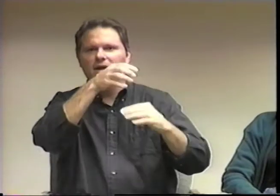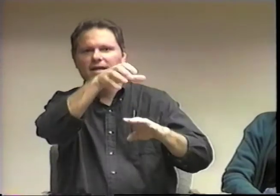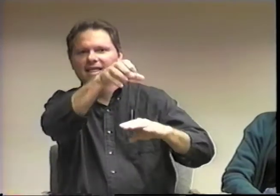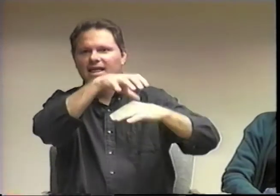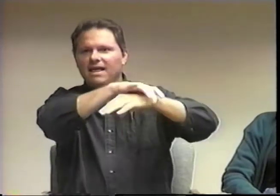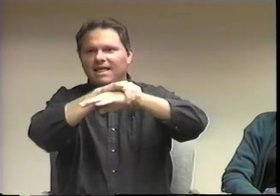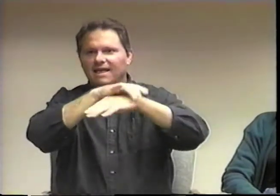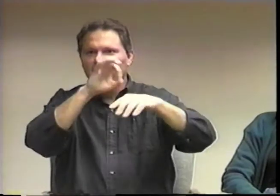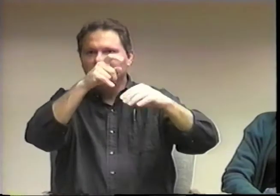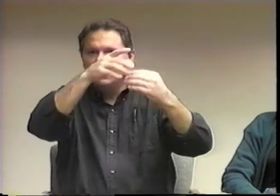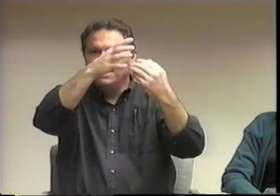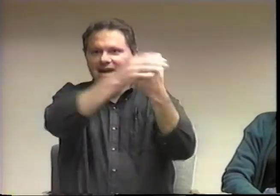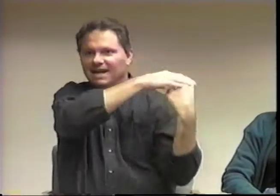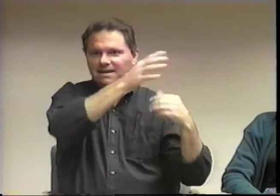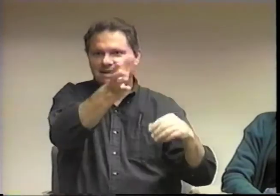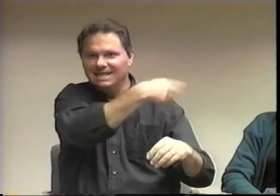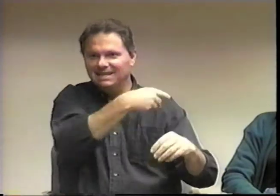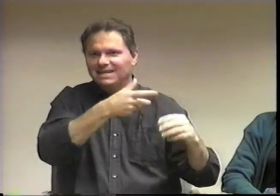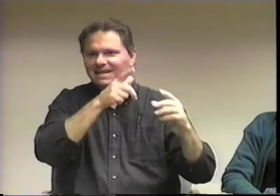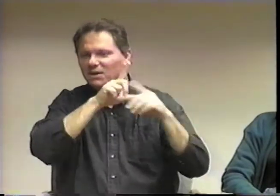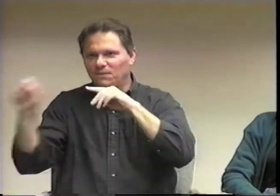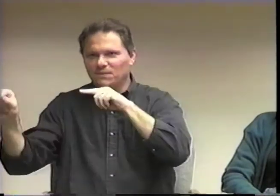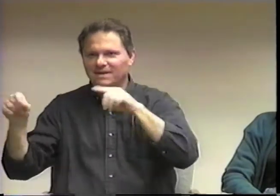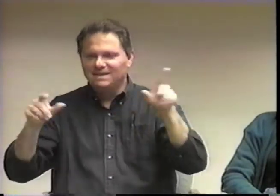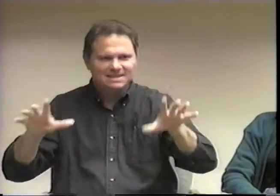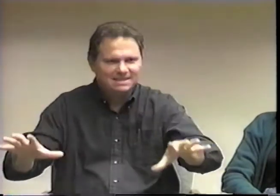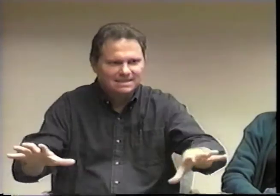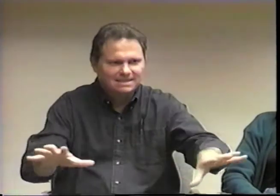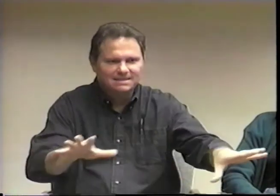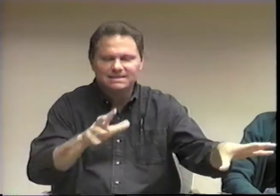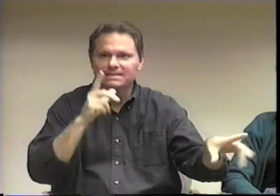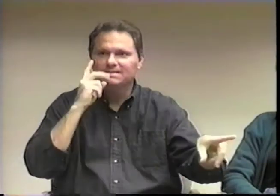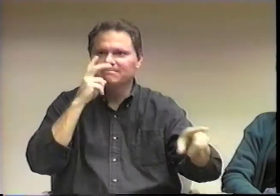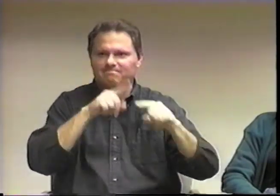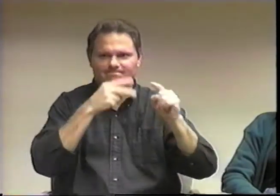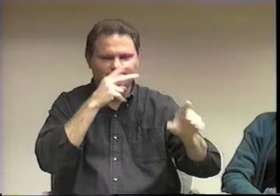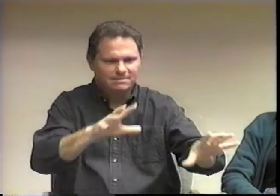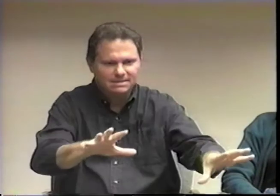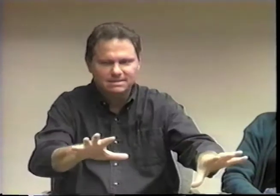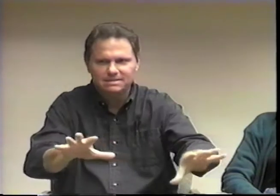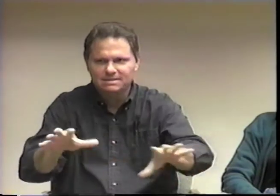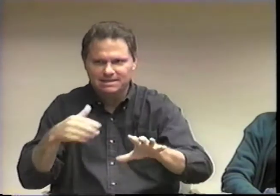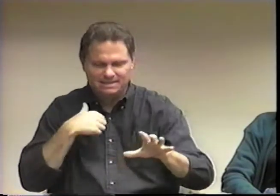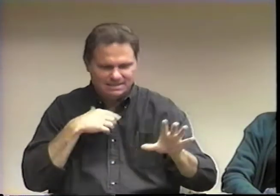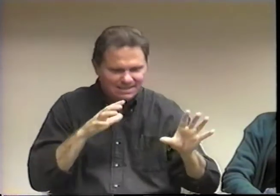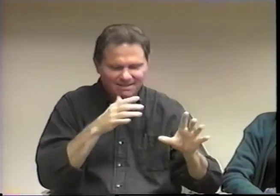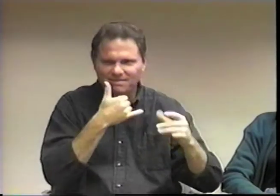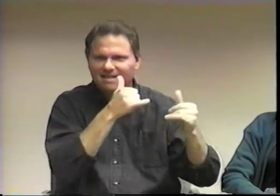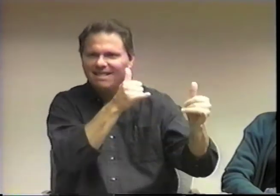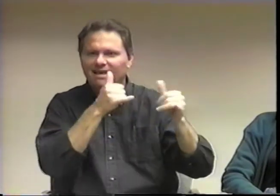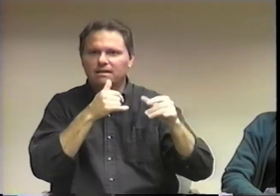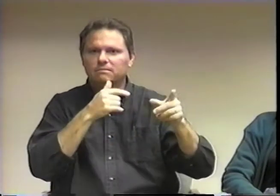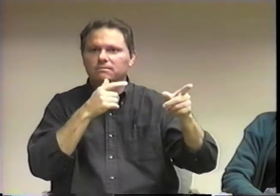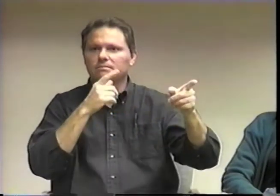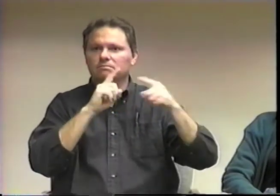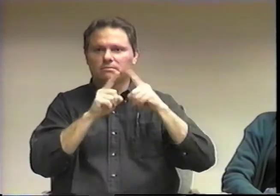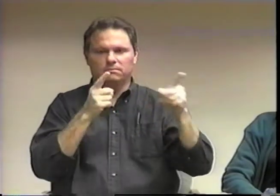But she's also right about the bedtime pranks. In the dorm, I would sneak up and grab a DeafBlind student's arm or something